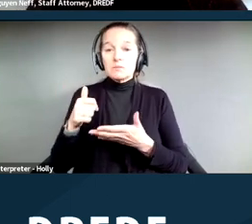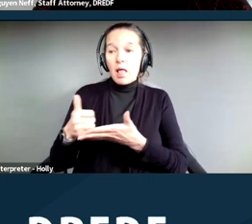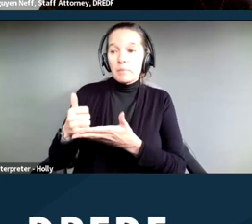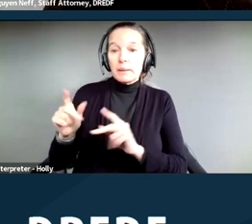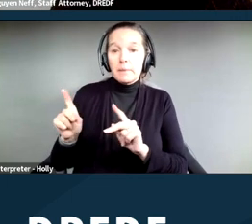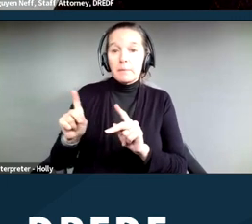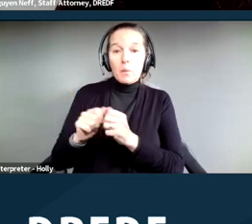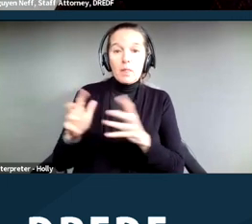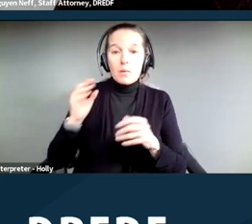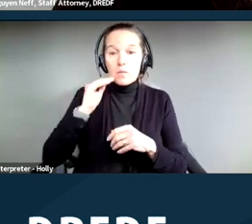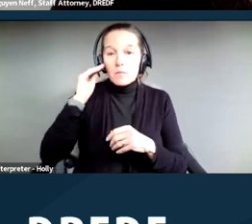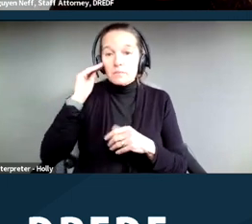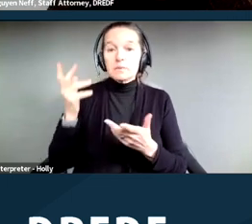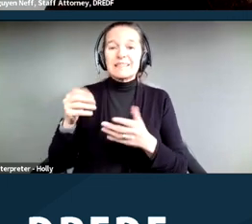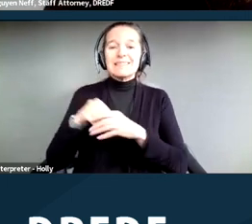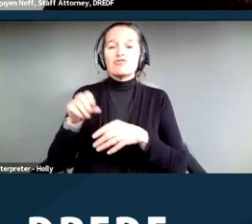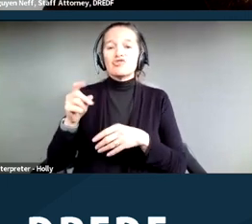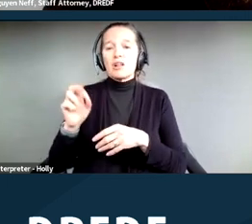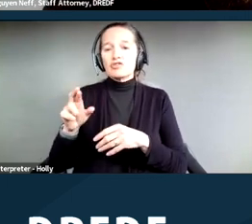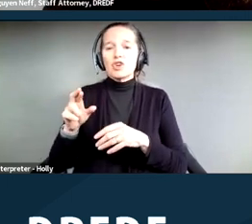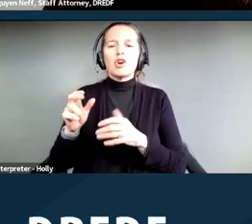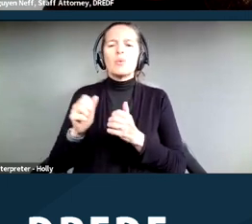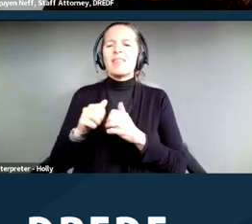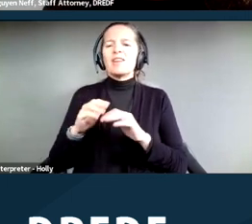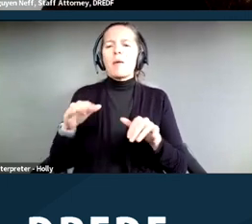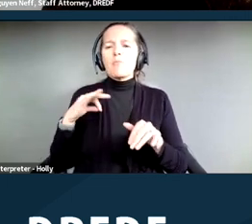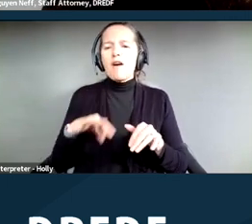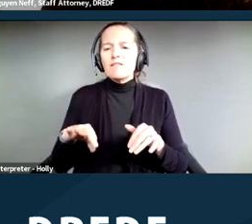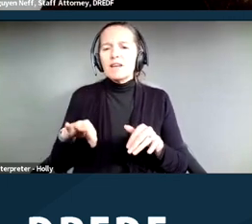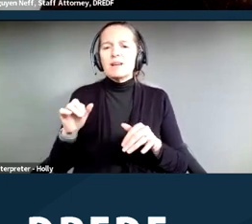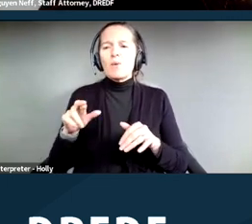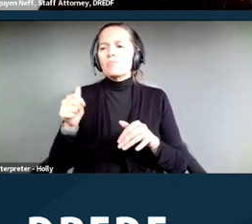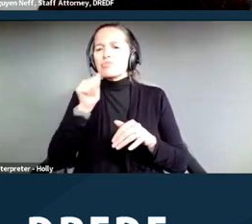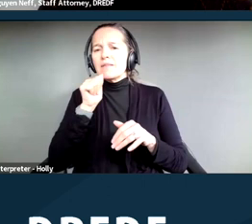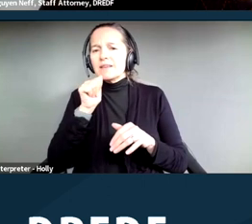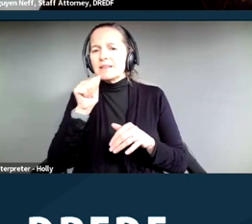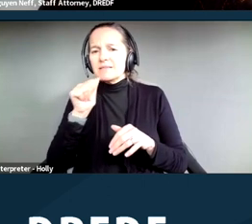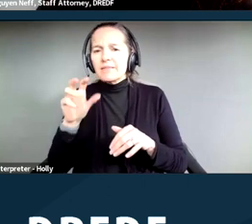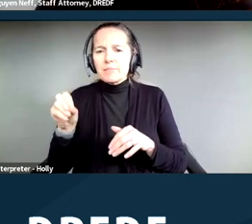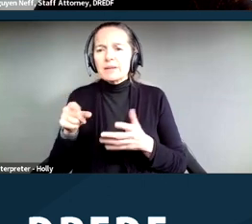a shelter run by a non‑profit, or other private entity, that one thing to look out for is just